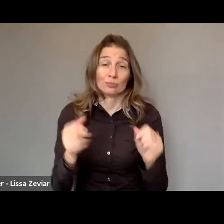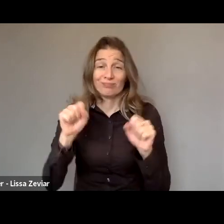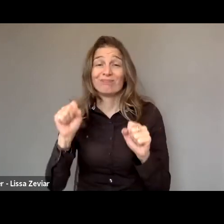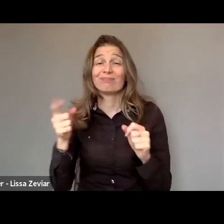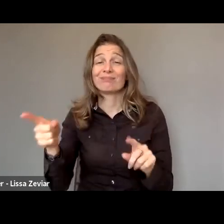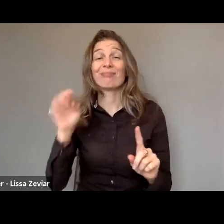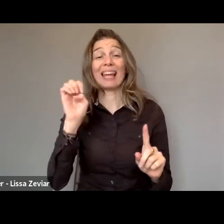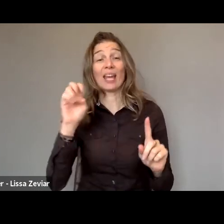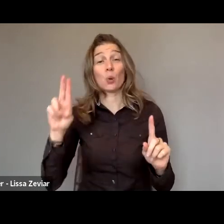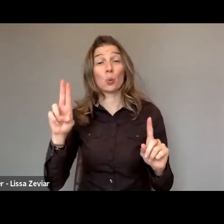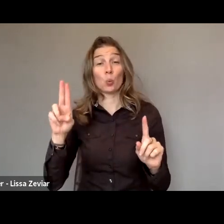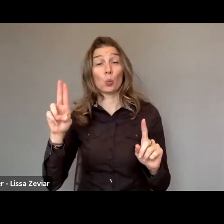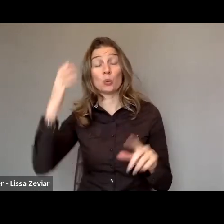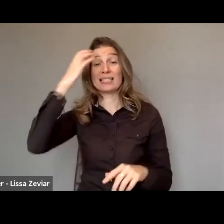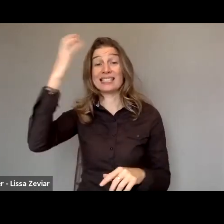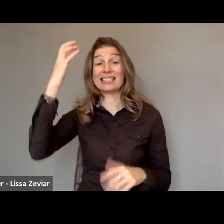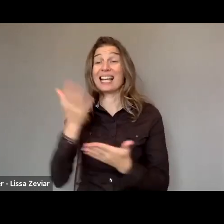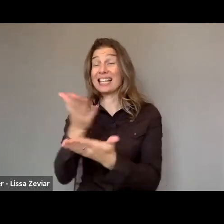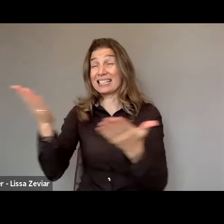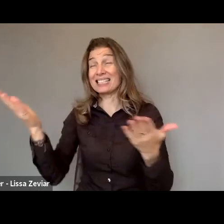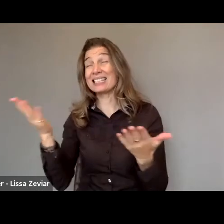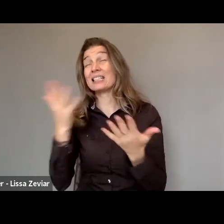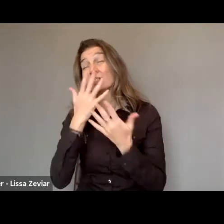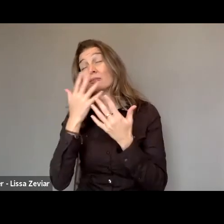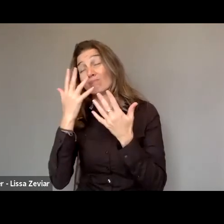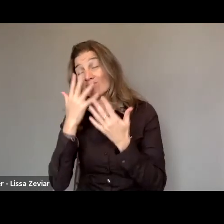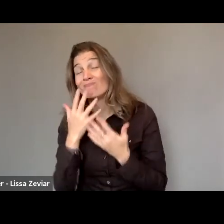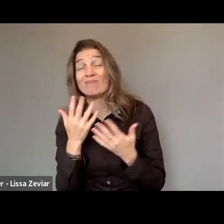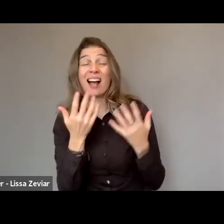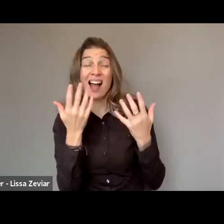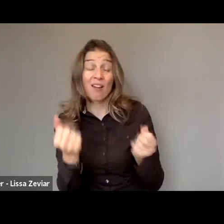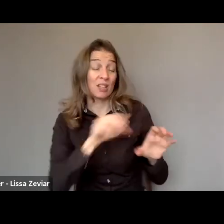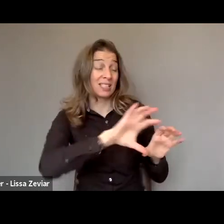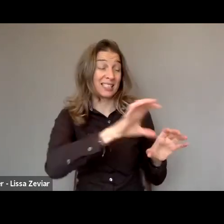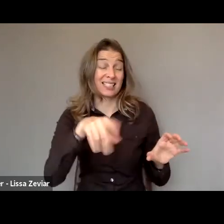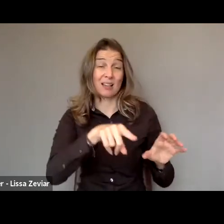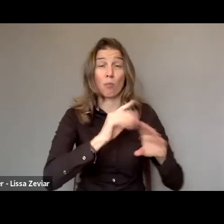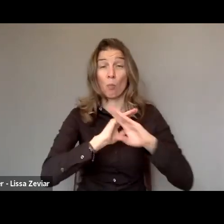we have some blocking Member States, and while there are